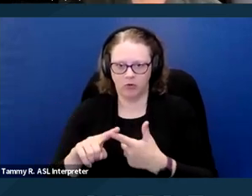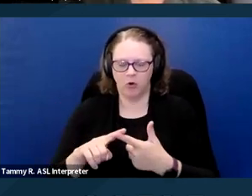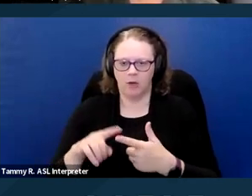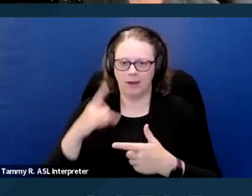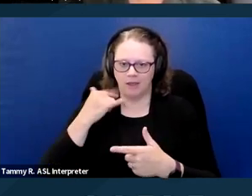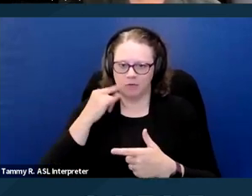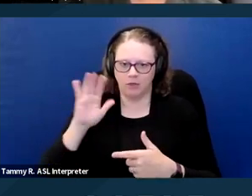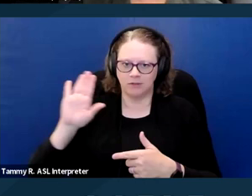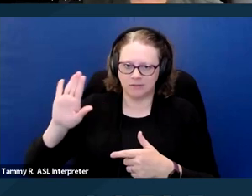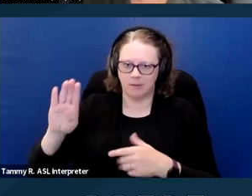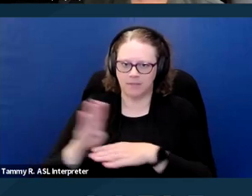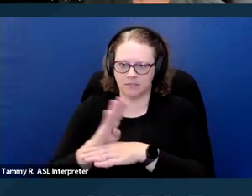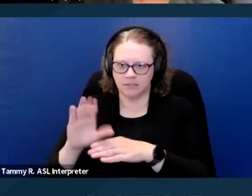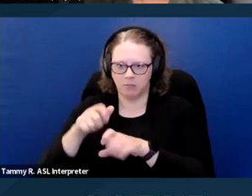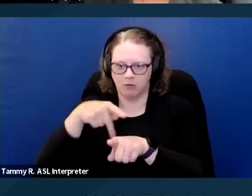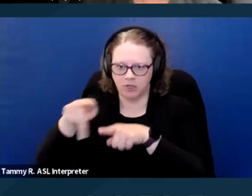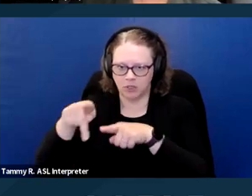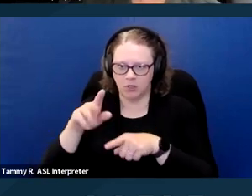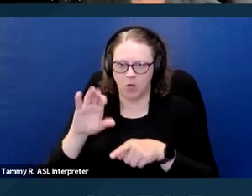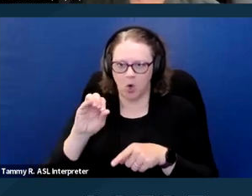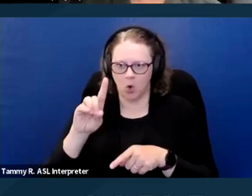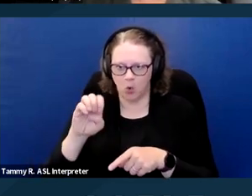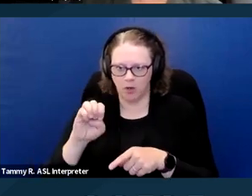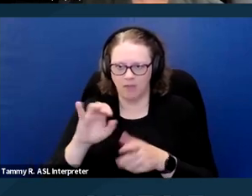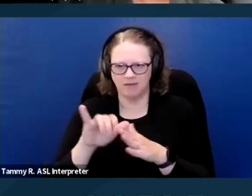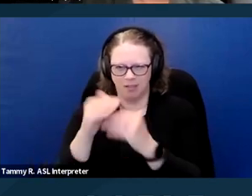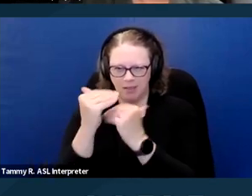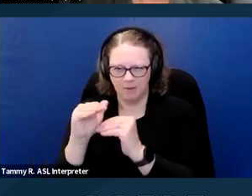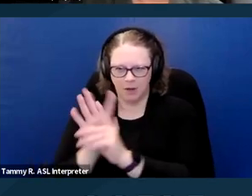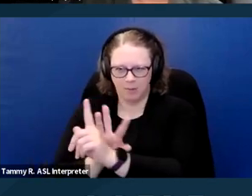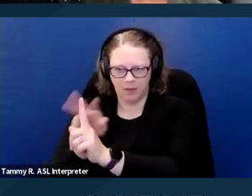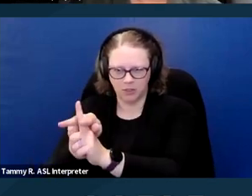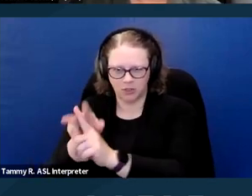So it does have limited application in that way. Next slide.